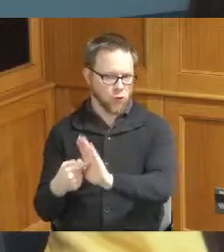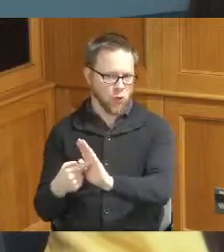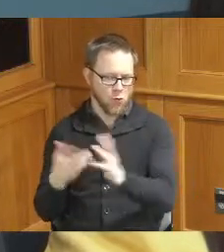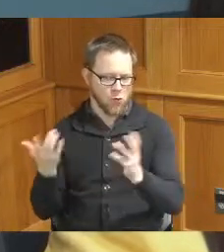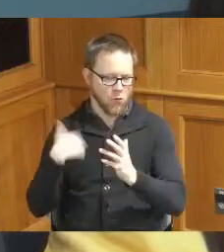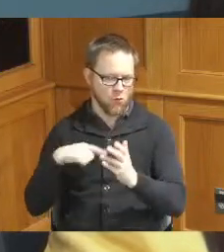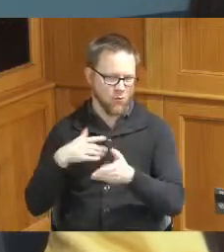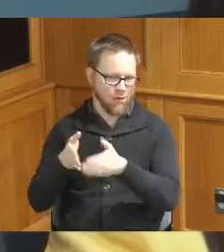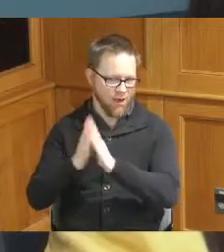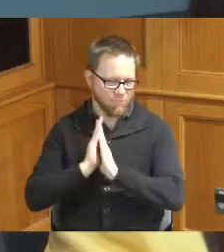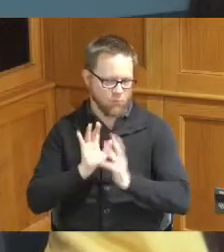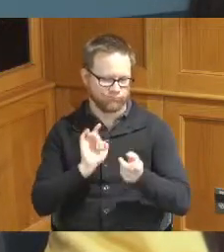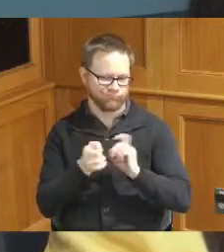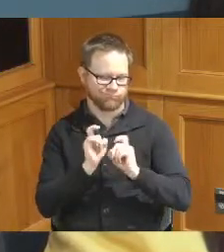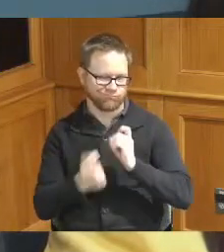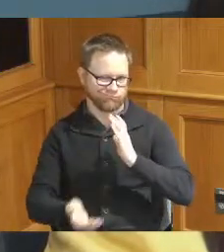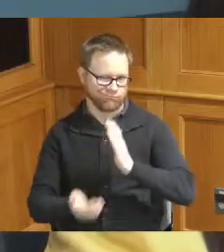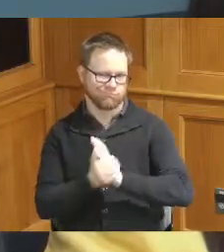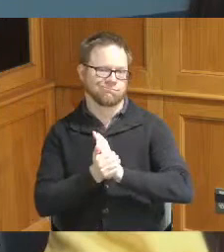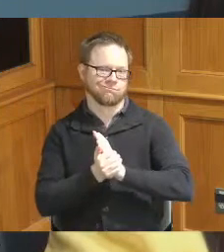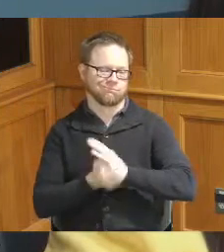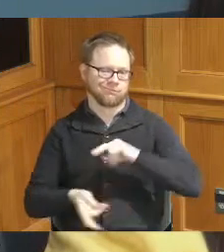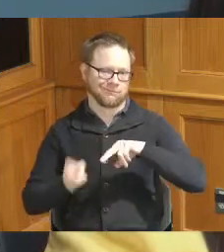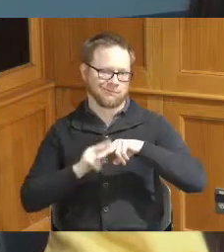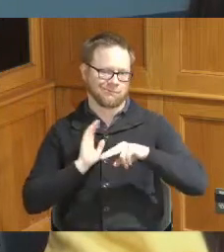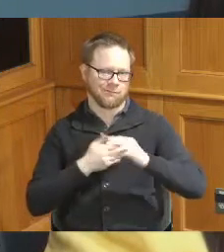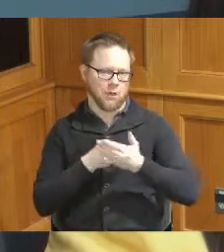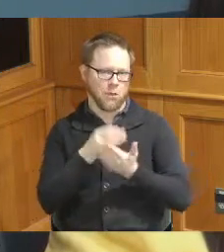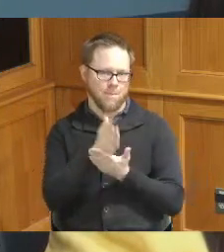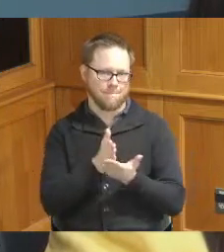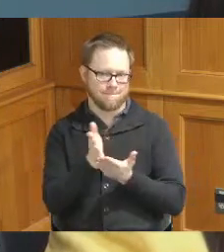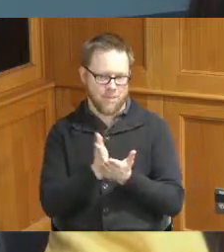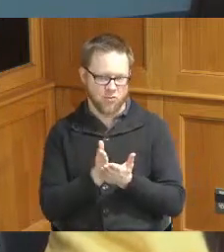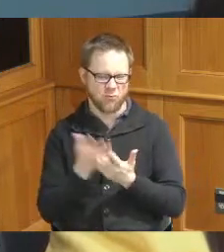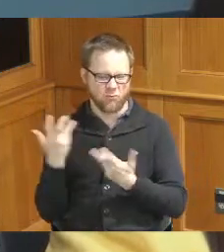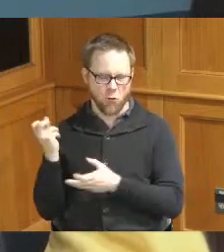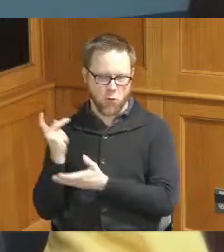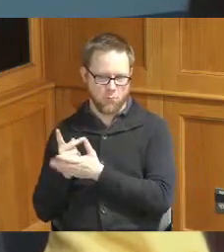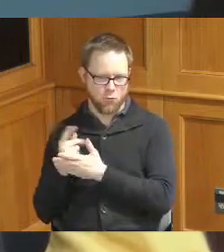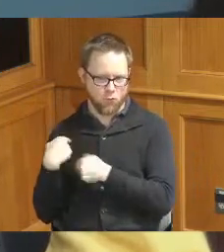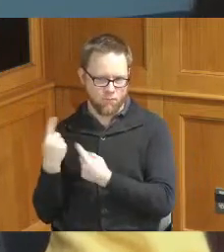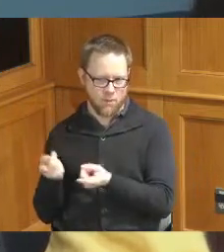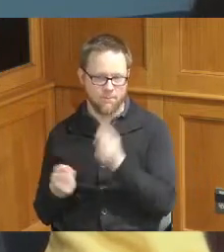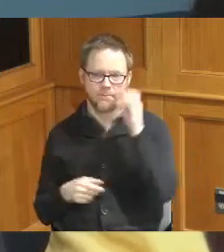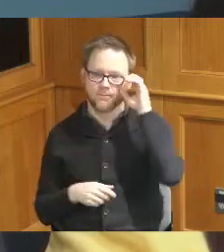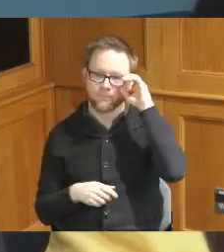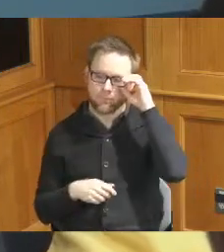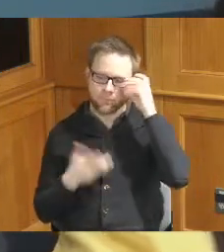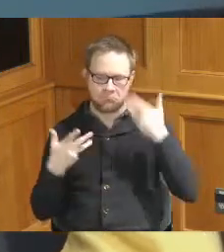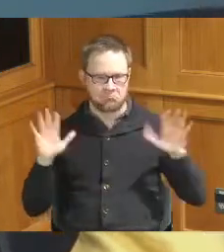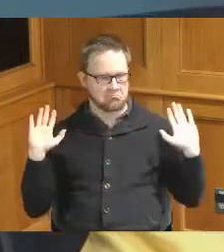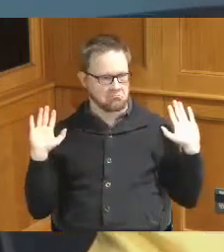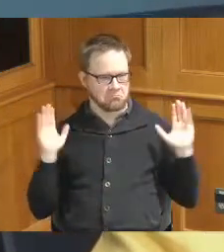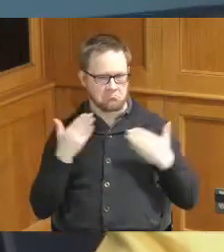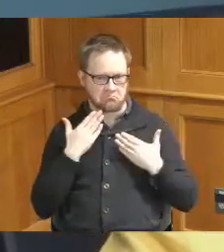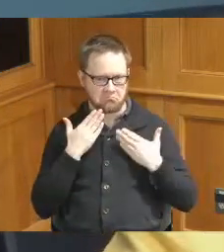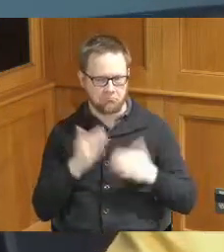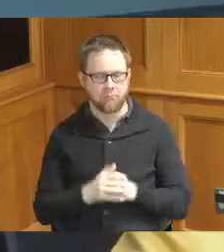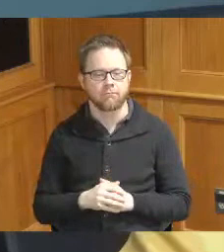to adjust our budgetary amount that we had already approved and that's all I have thank you thank you